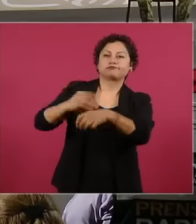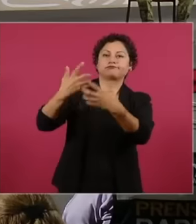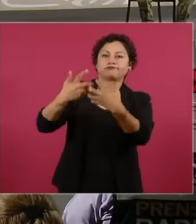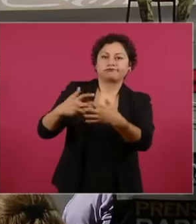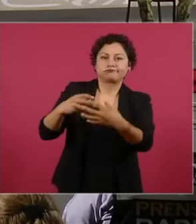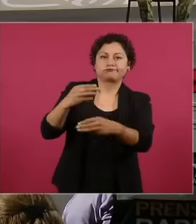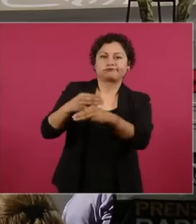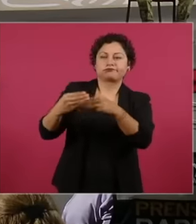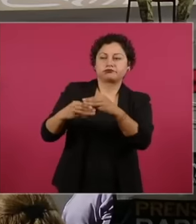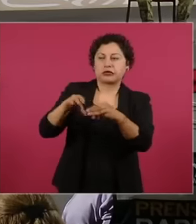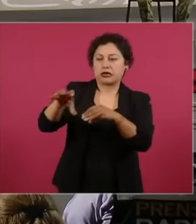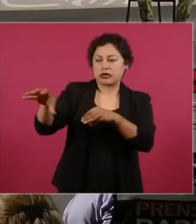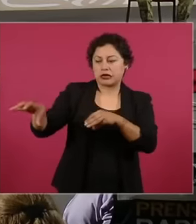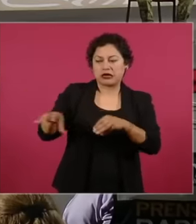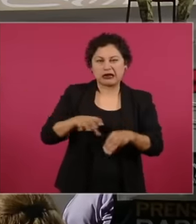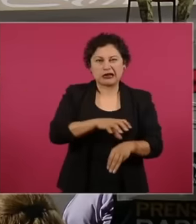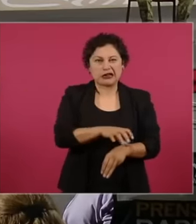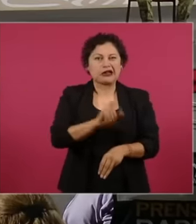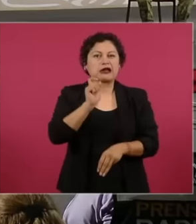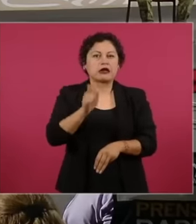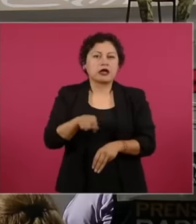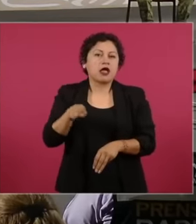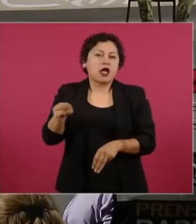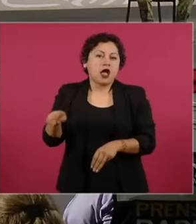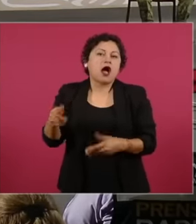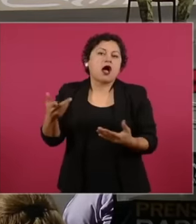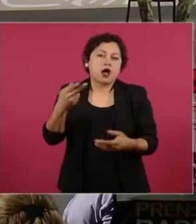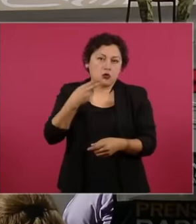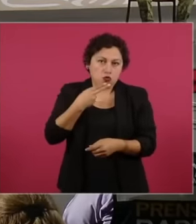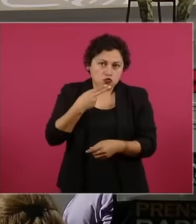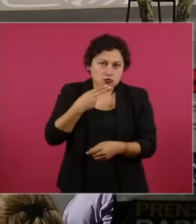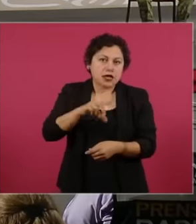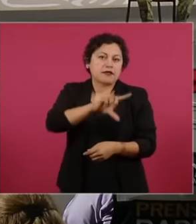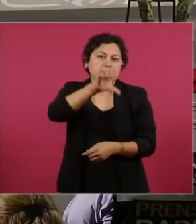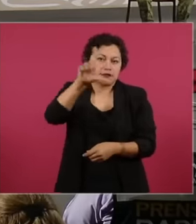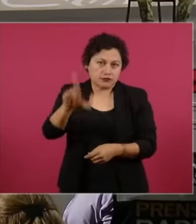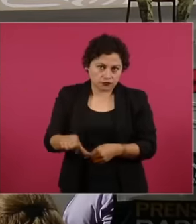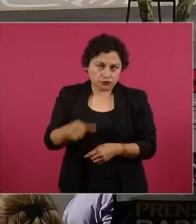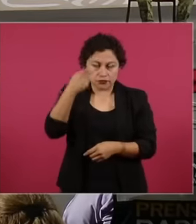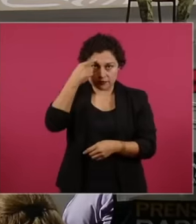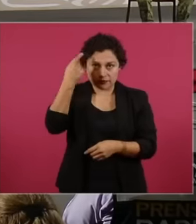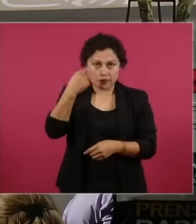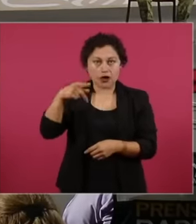on their properties, they reused it for the formation or releveling of their lands,